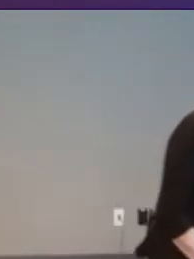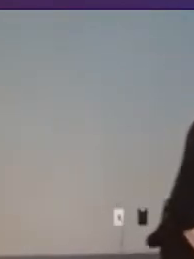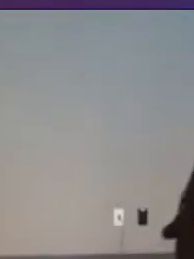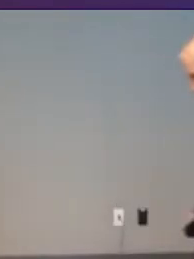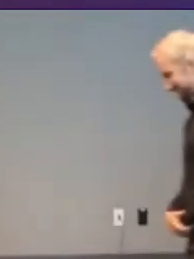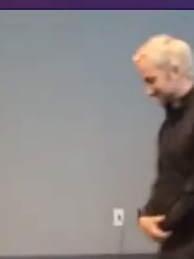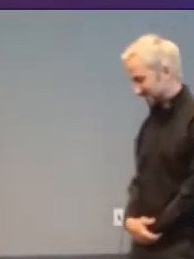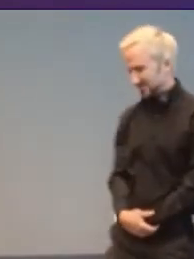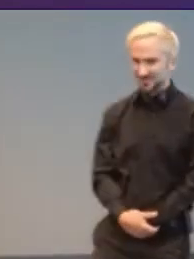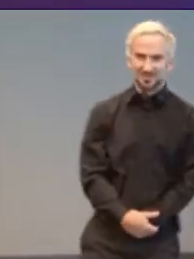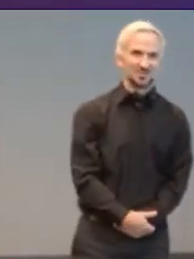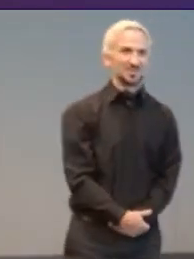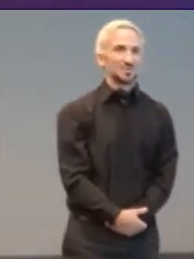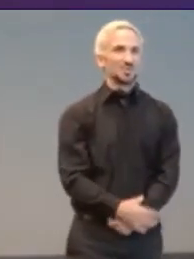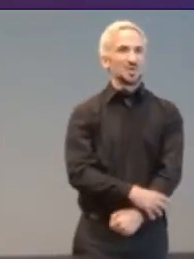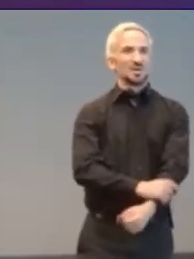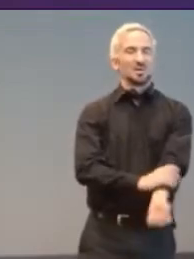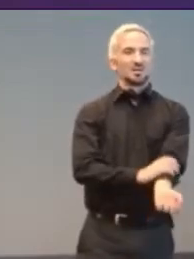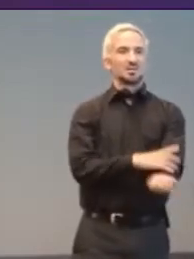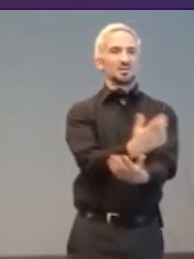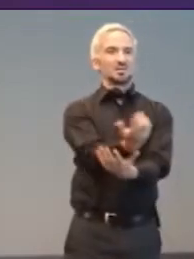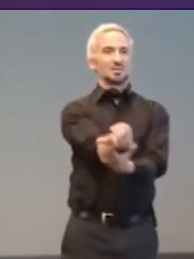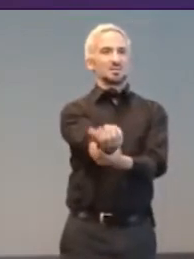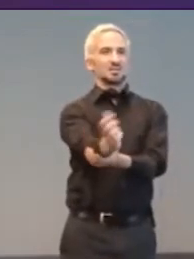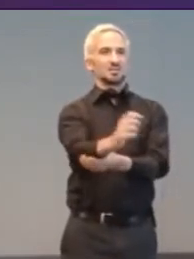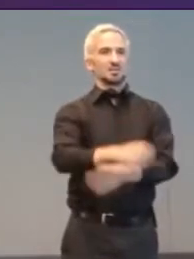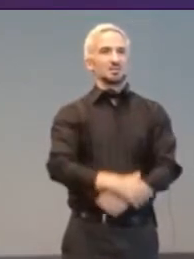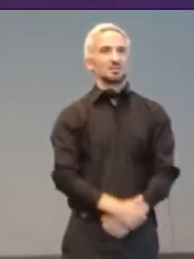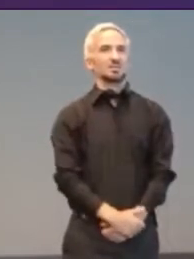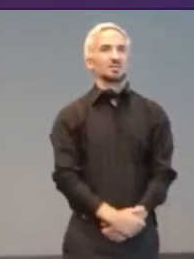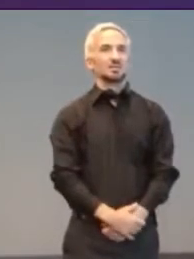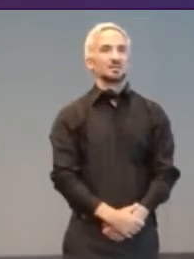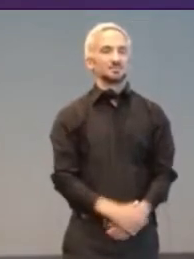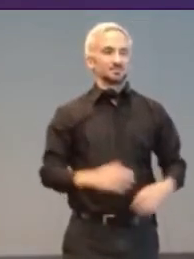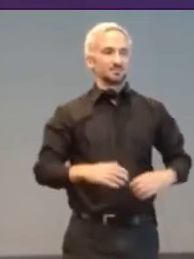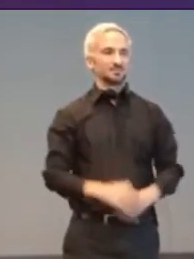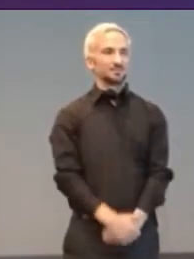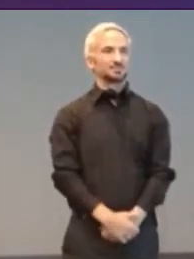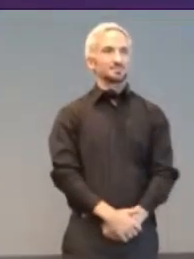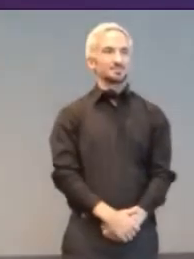[bip bop Pong sound effects]